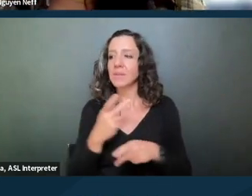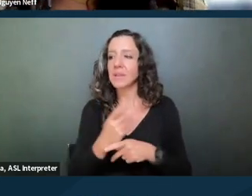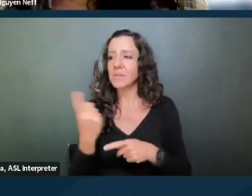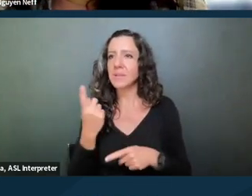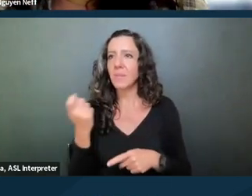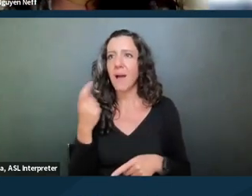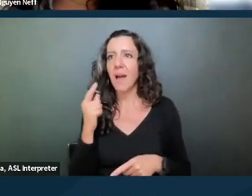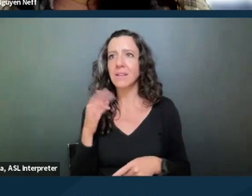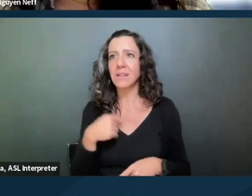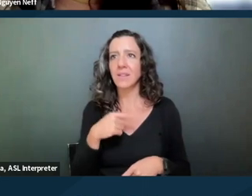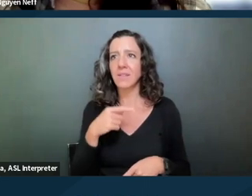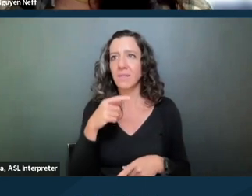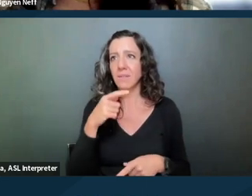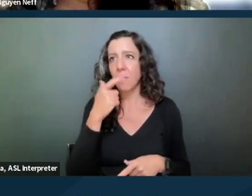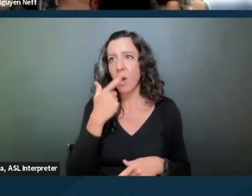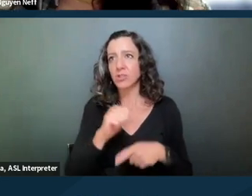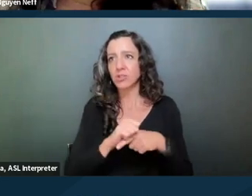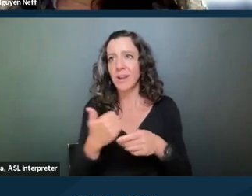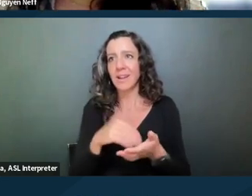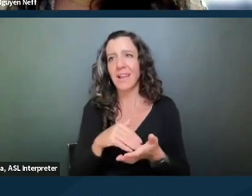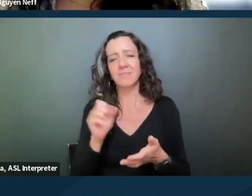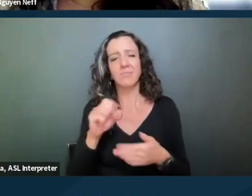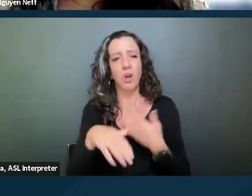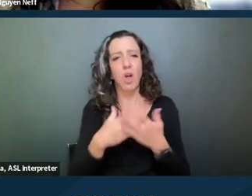All of our trainings are generally posted on our website.